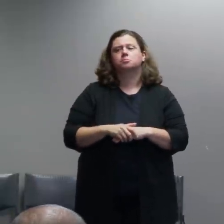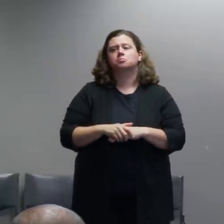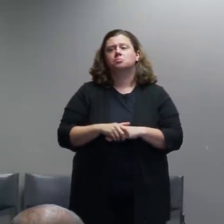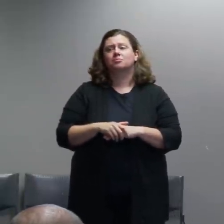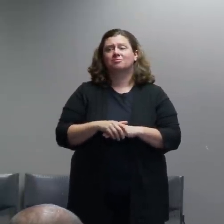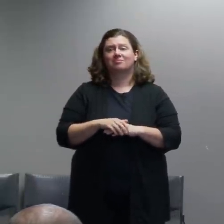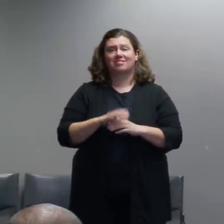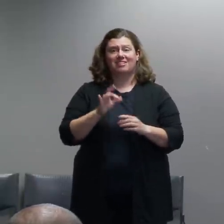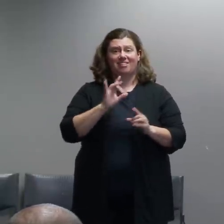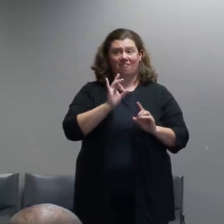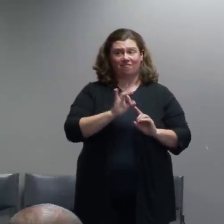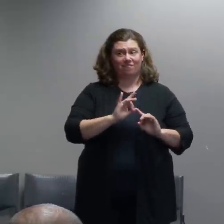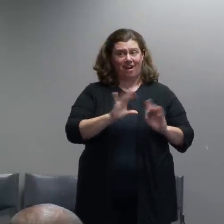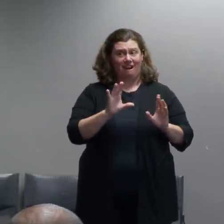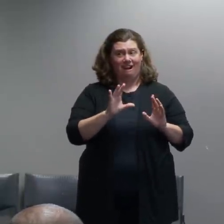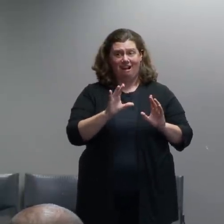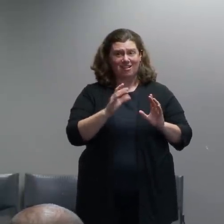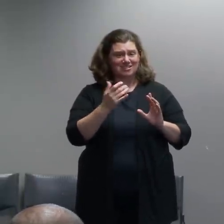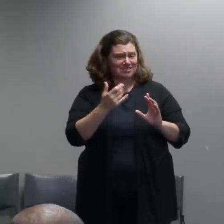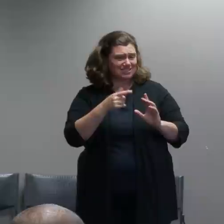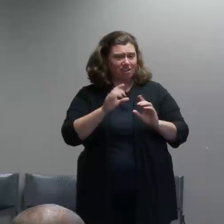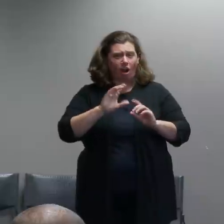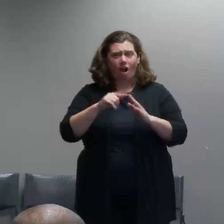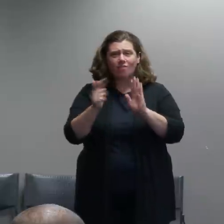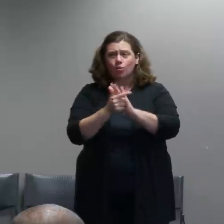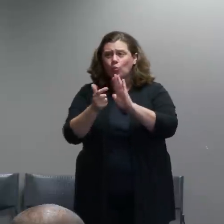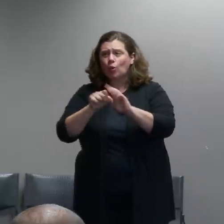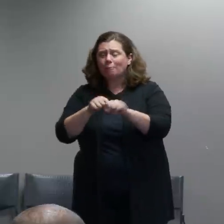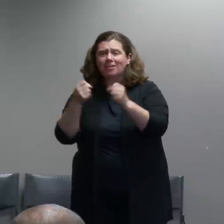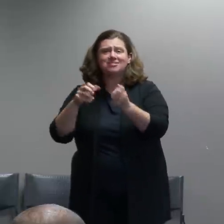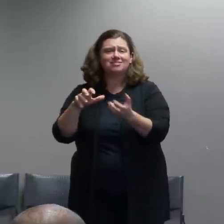activity and property damage that we have seen